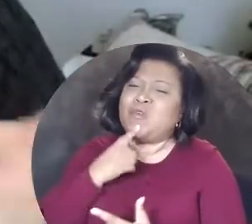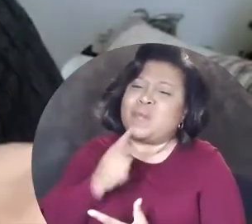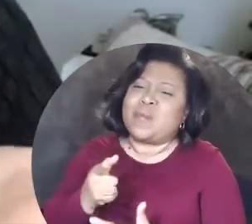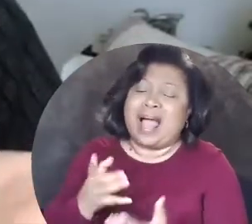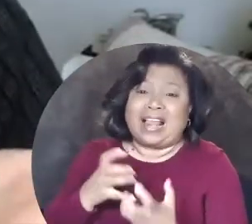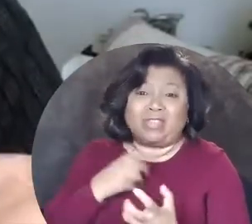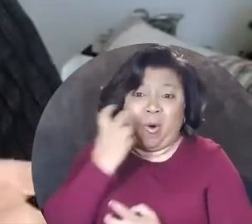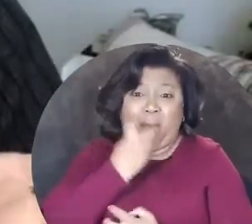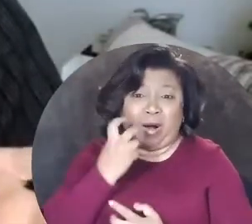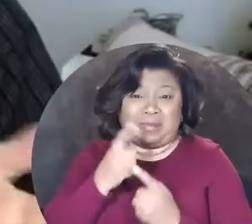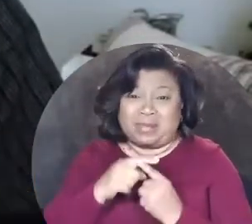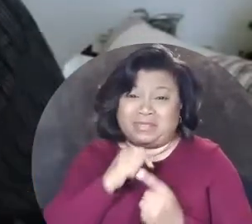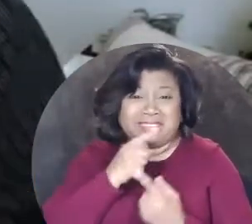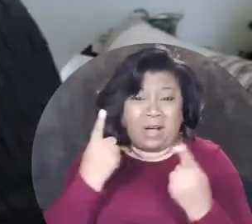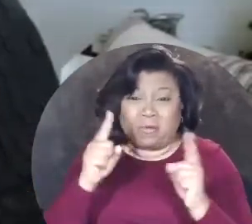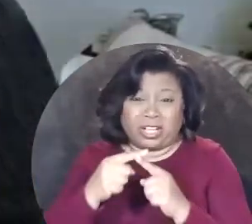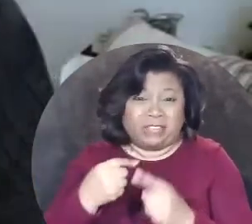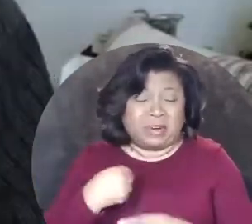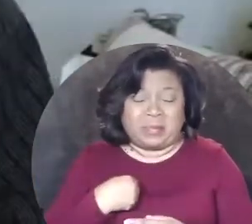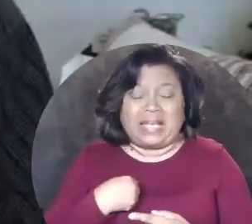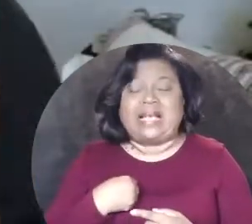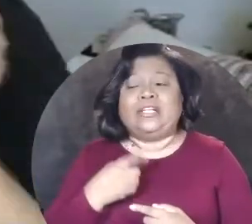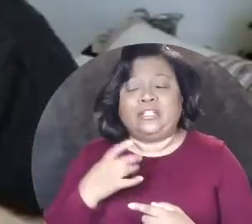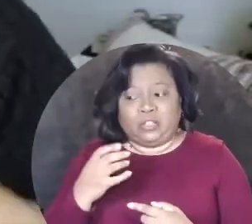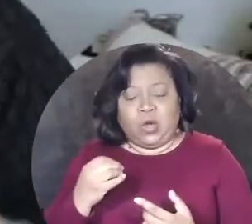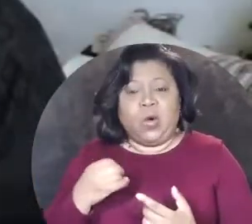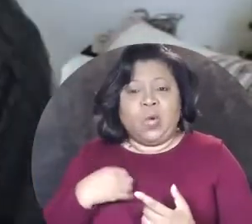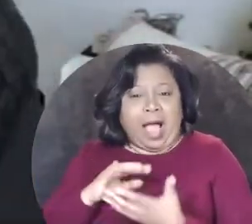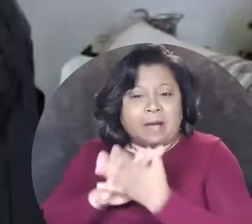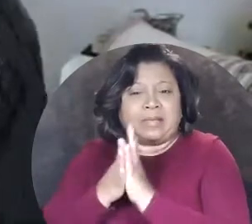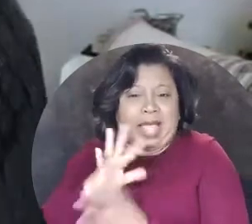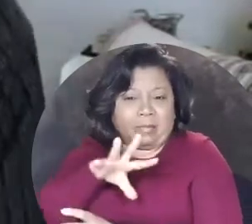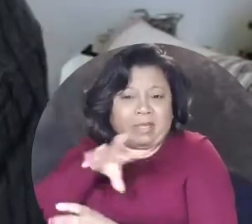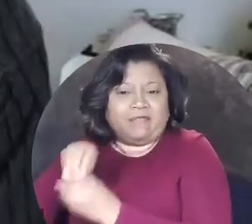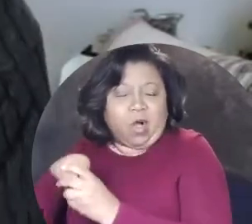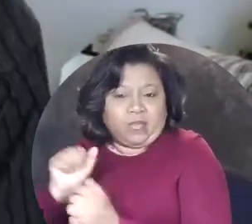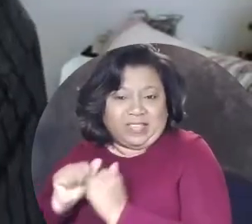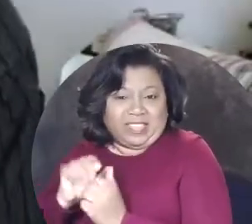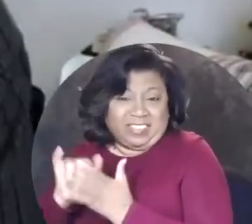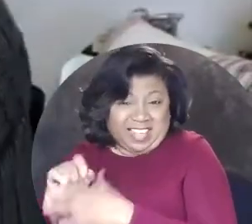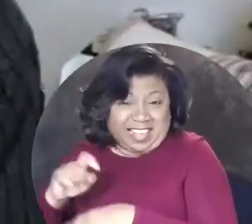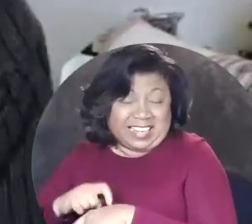the oral method was just not working for me so I became involved in theater at that time